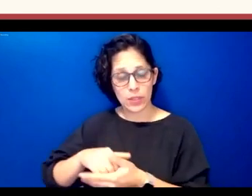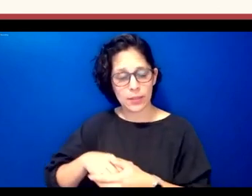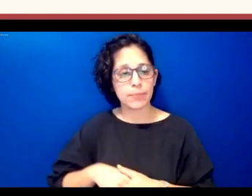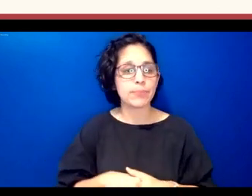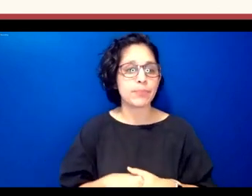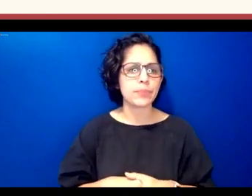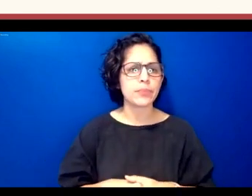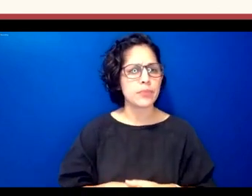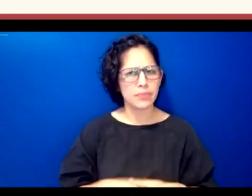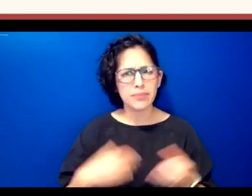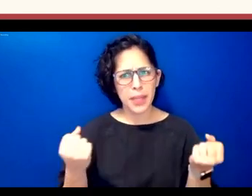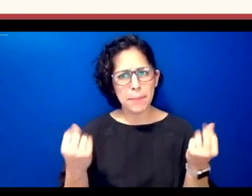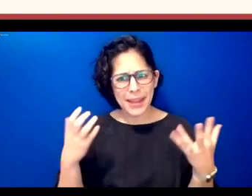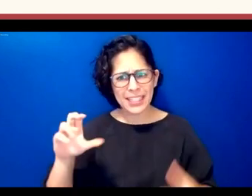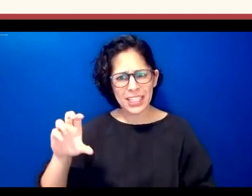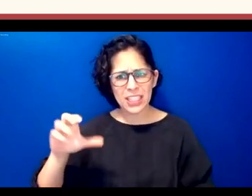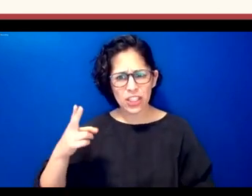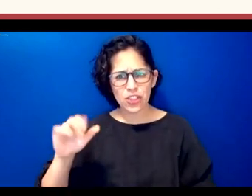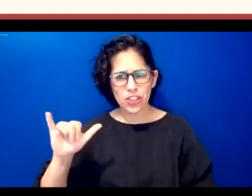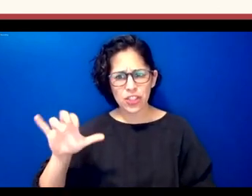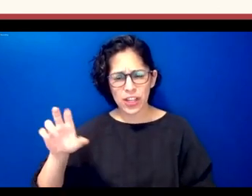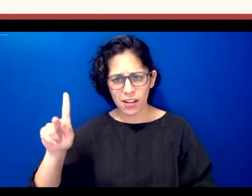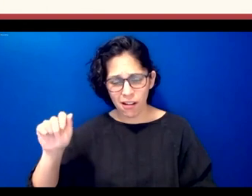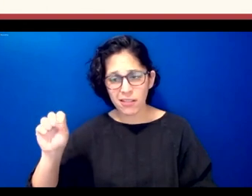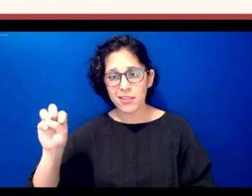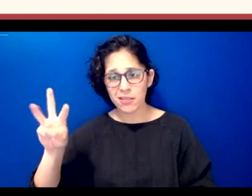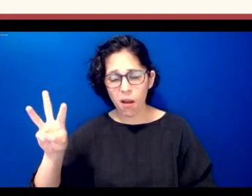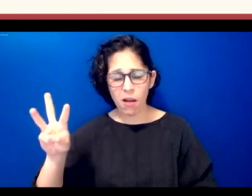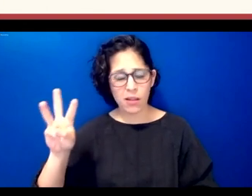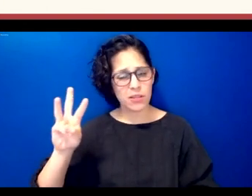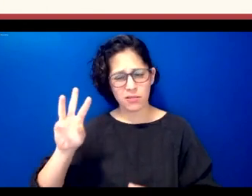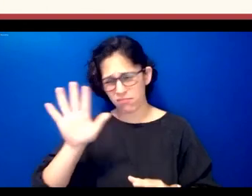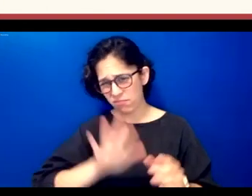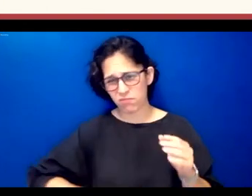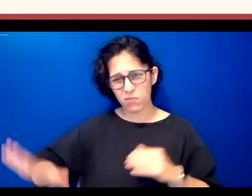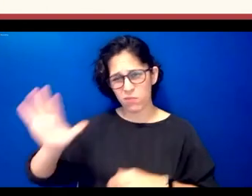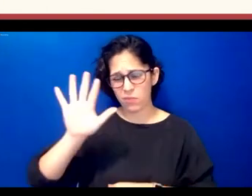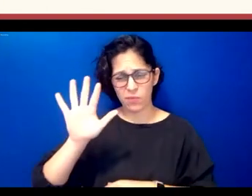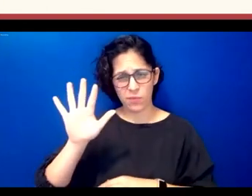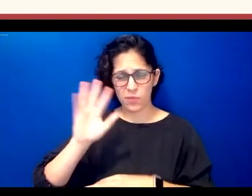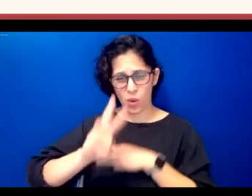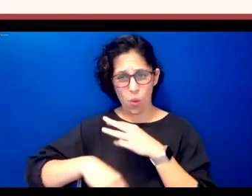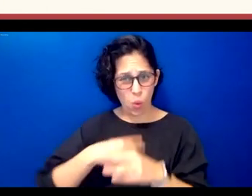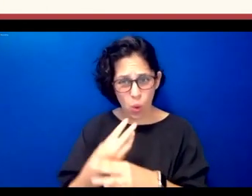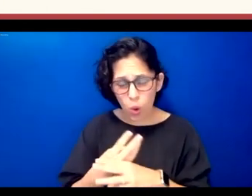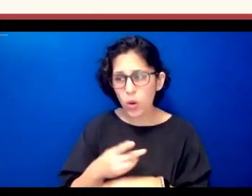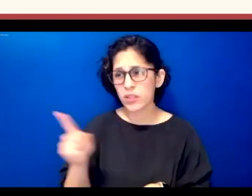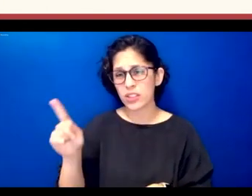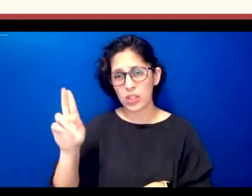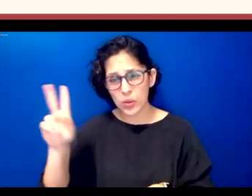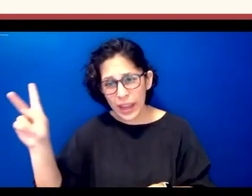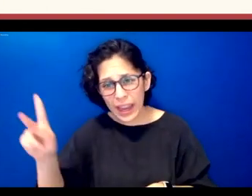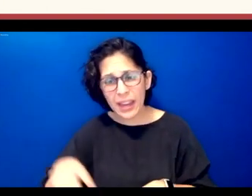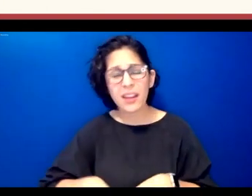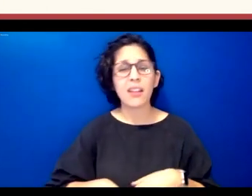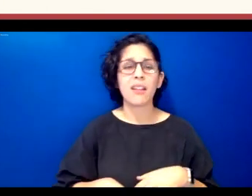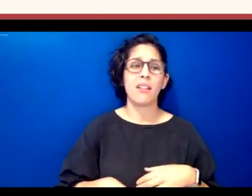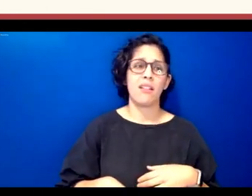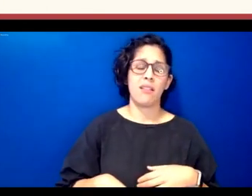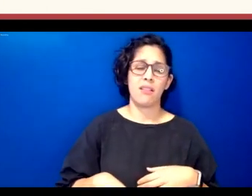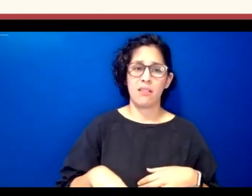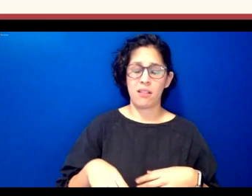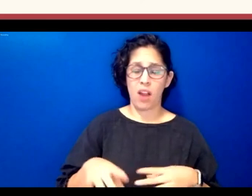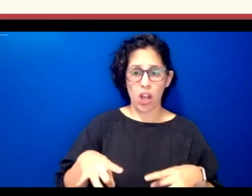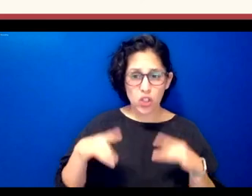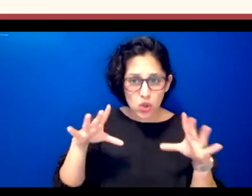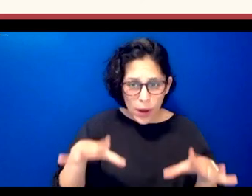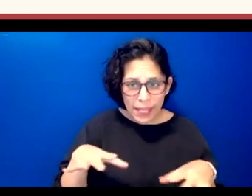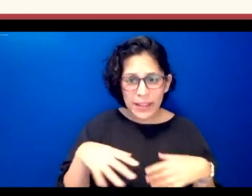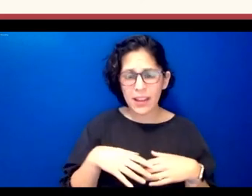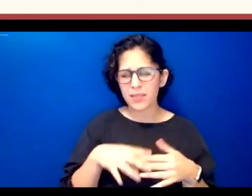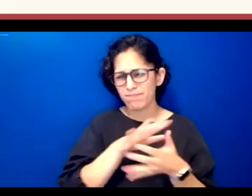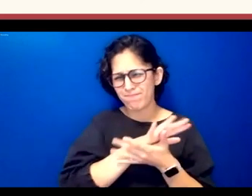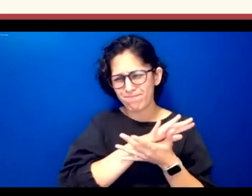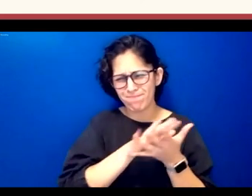worldwide okinawa the uk australia um and for this sort of large displaced diaspora